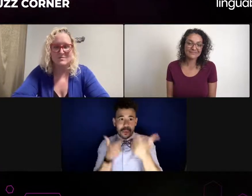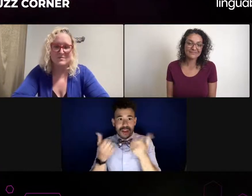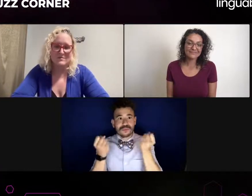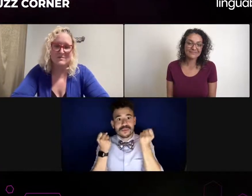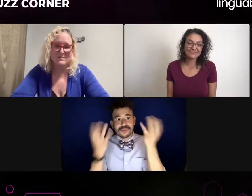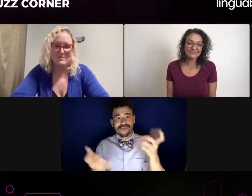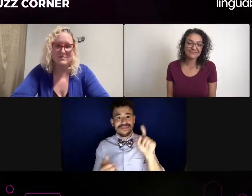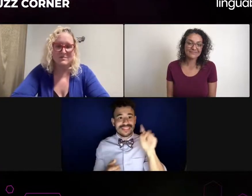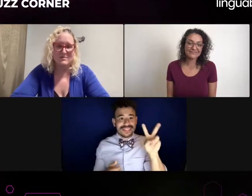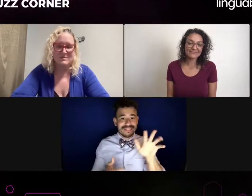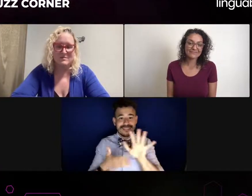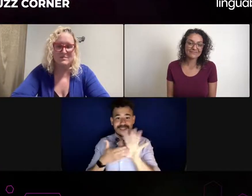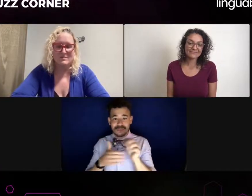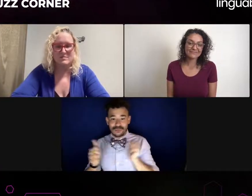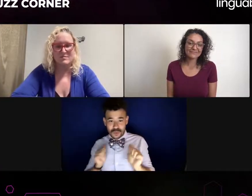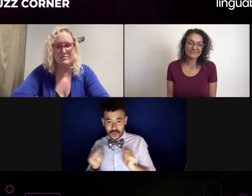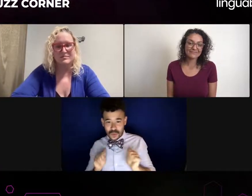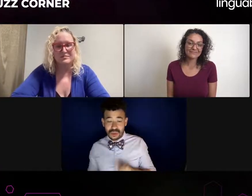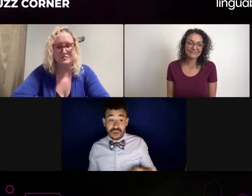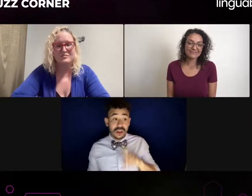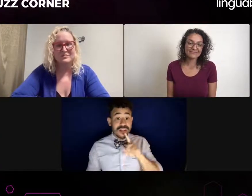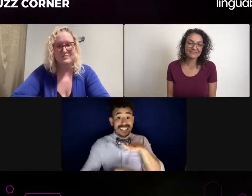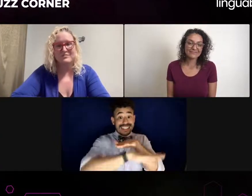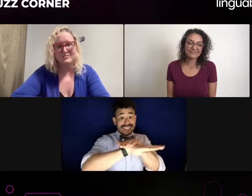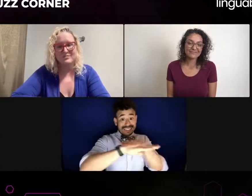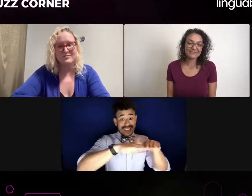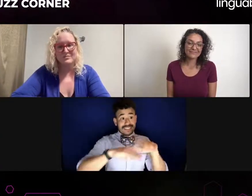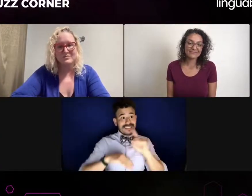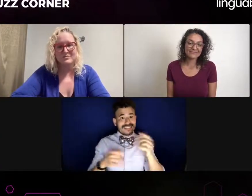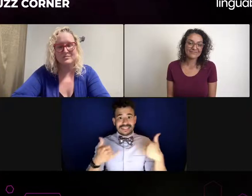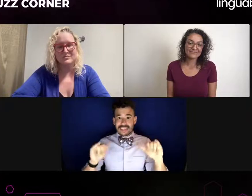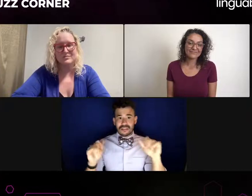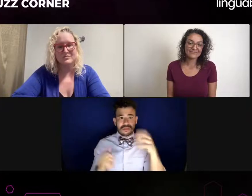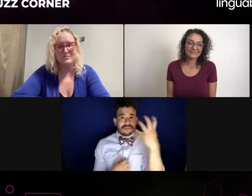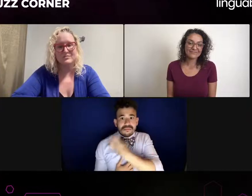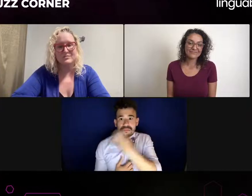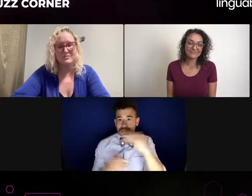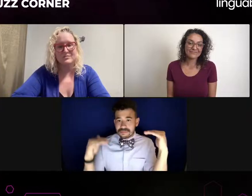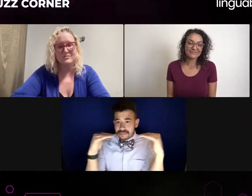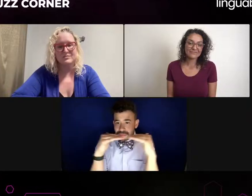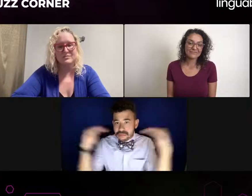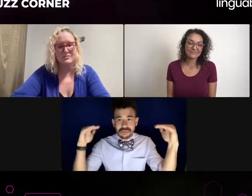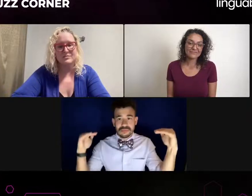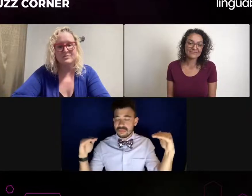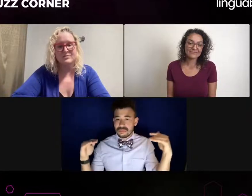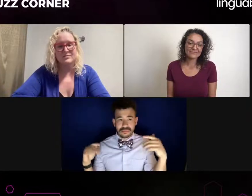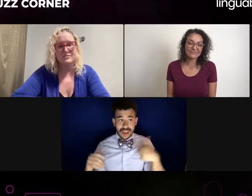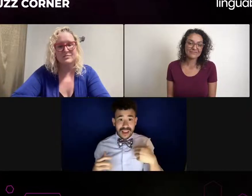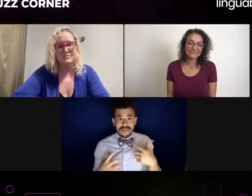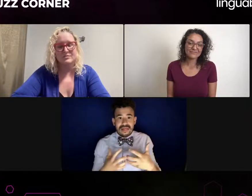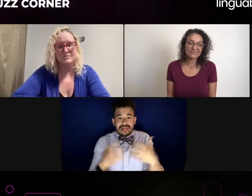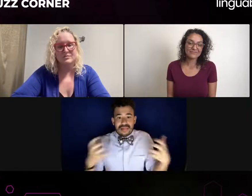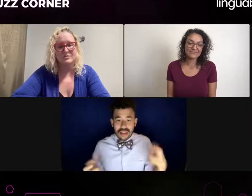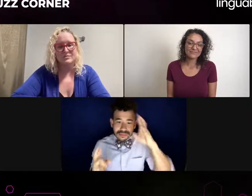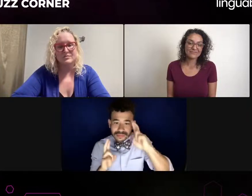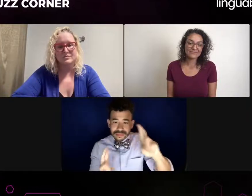I'd watch Batman and different kinds of cartoon shows.